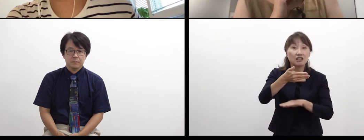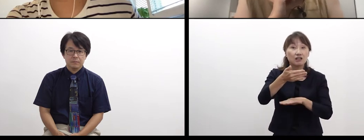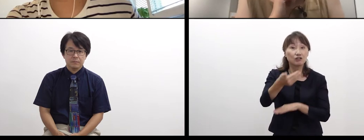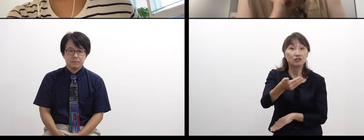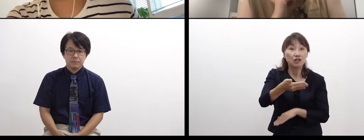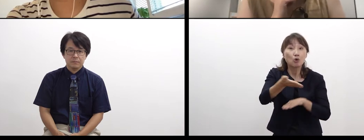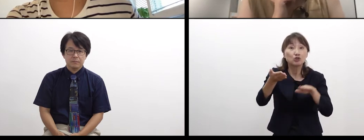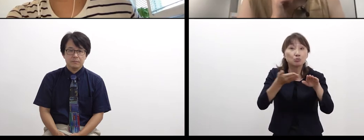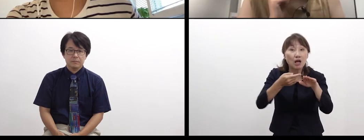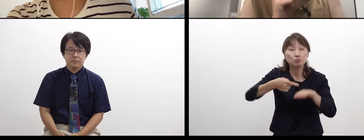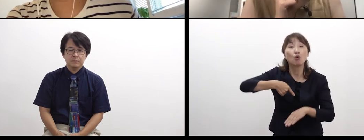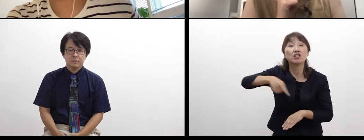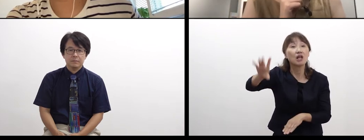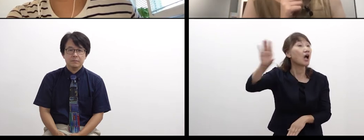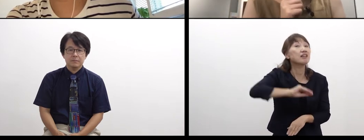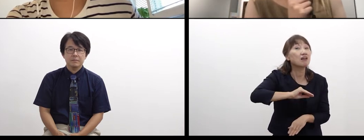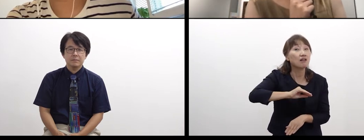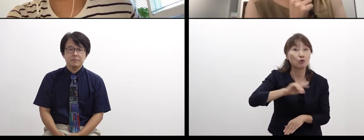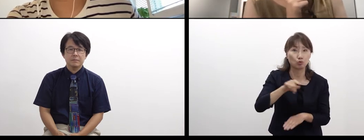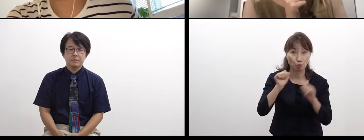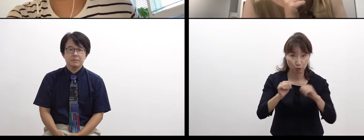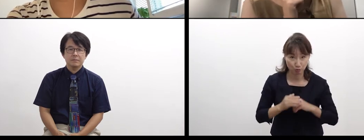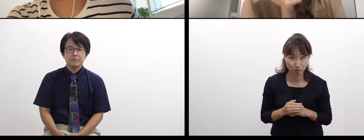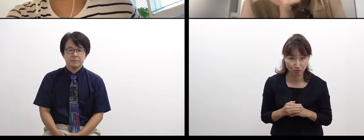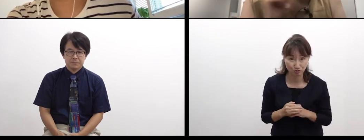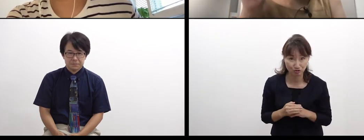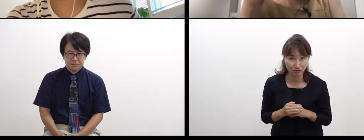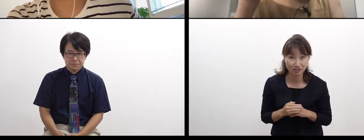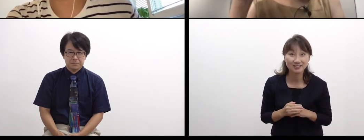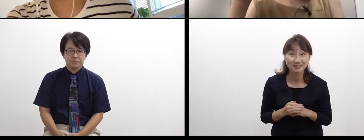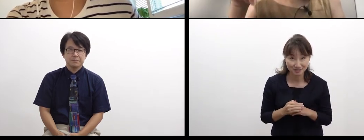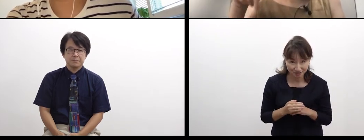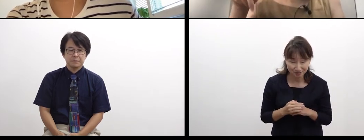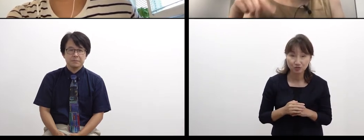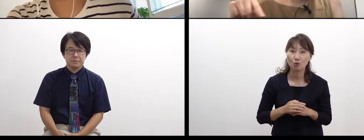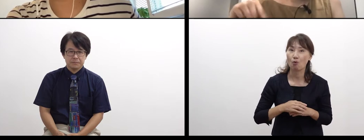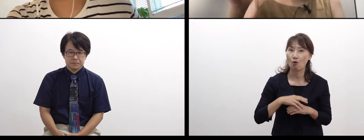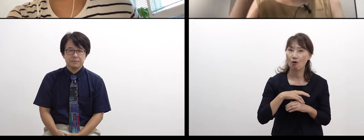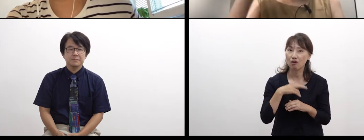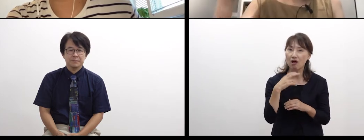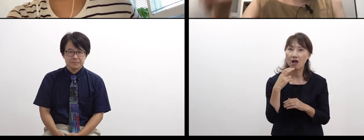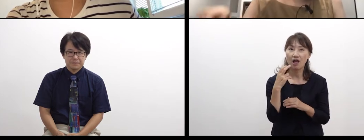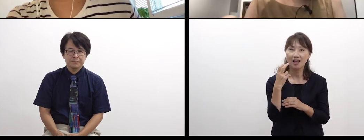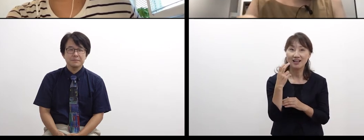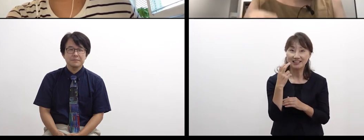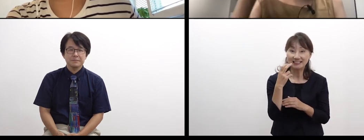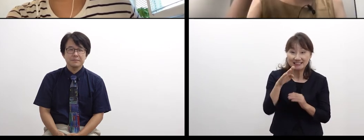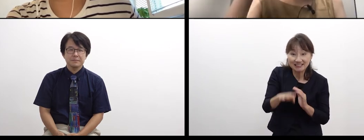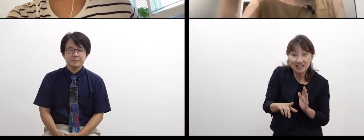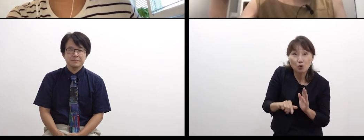or have been there and back already, and a person who made a list with checkboxes